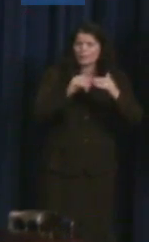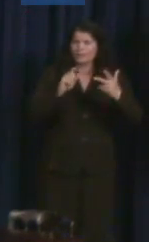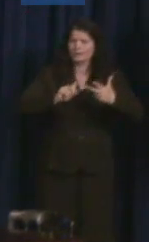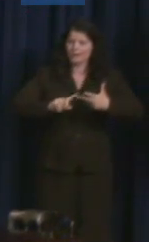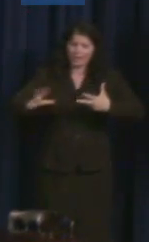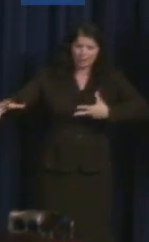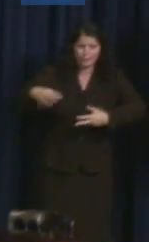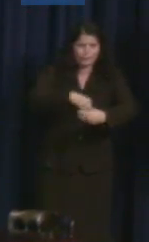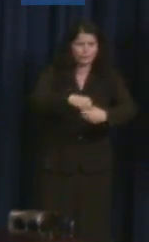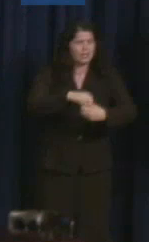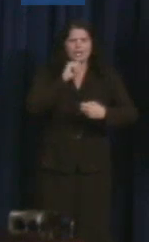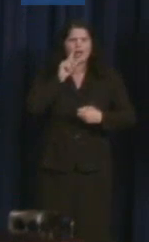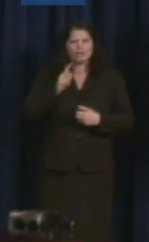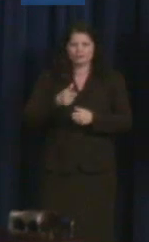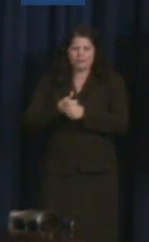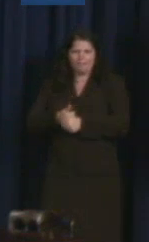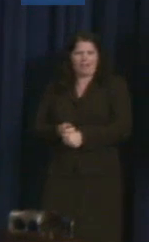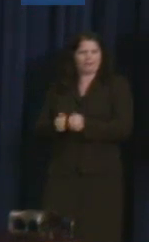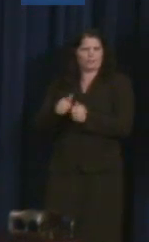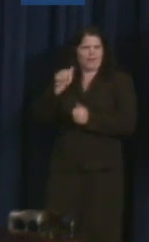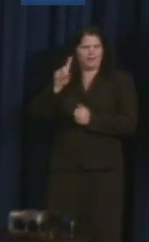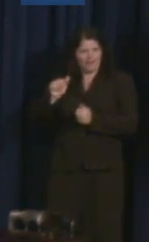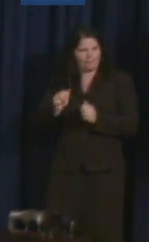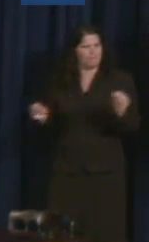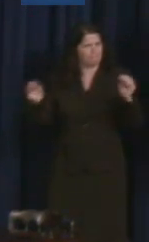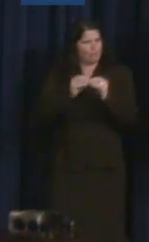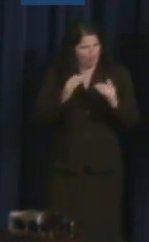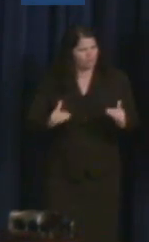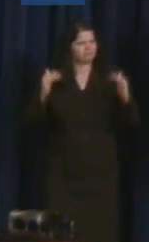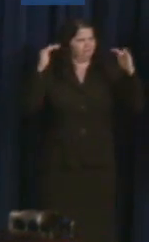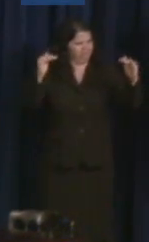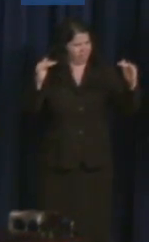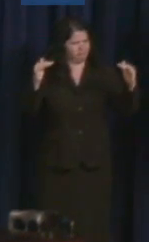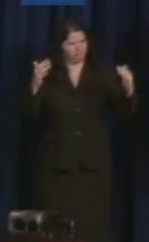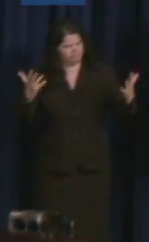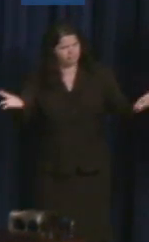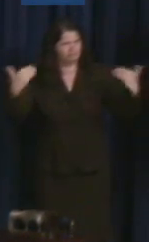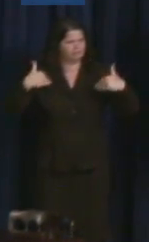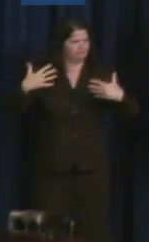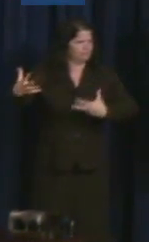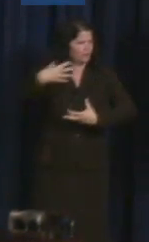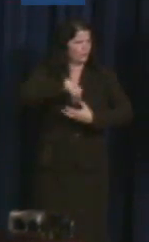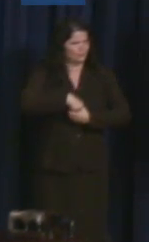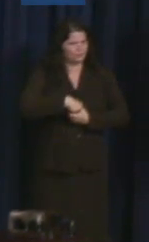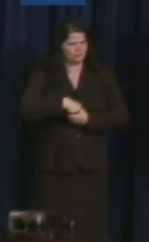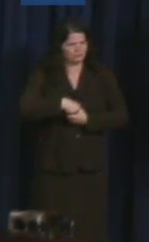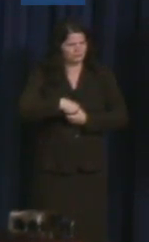These Champions are the embodiment of something that Justin Dart, who was the father of the ADA said.